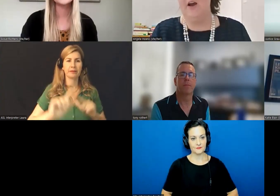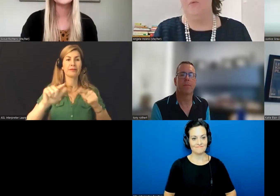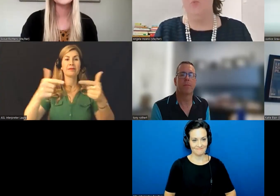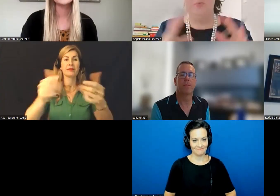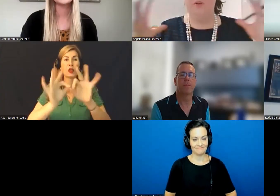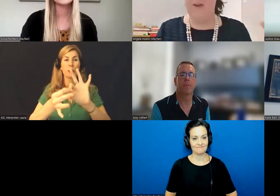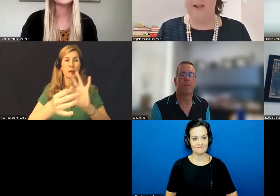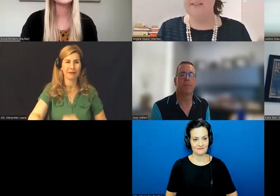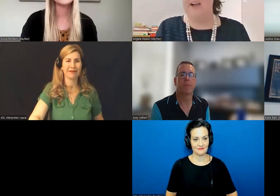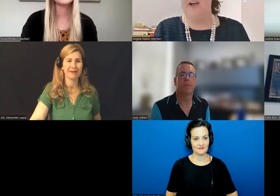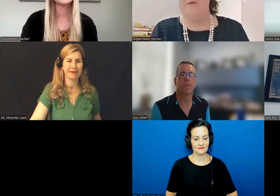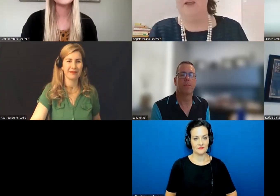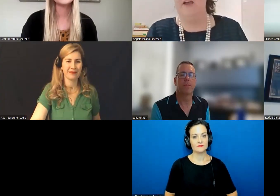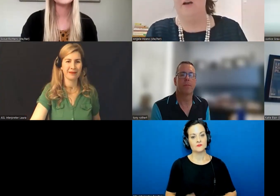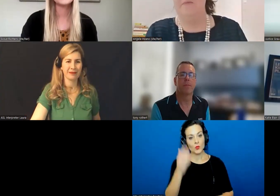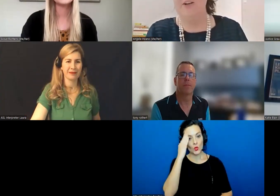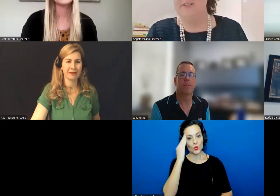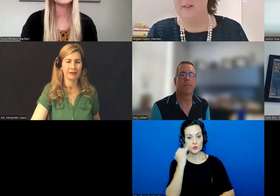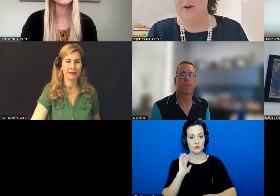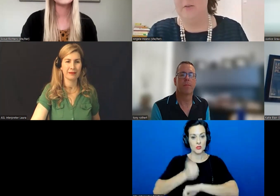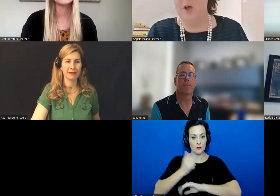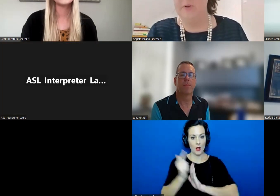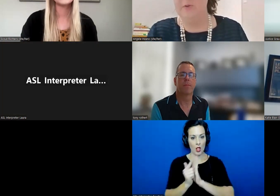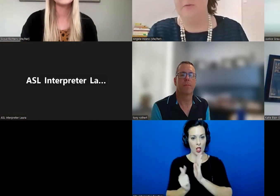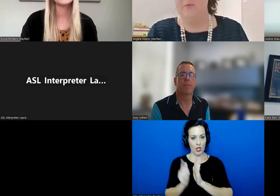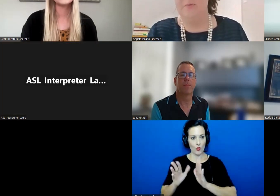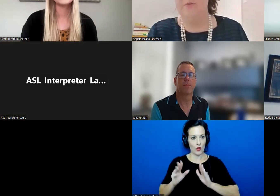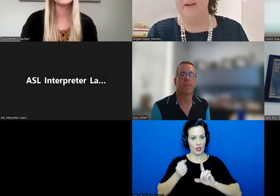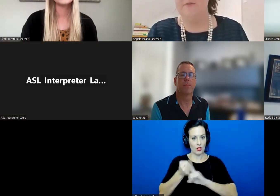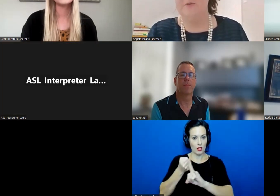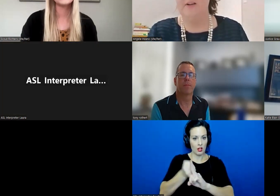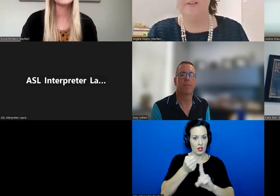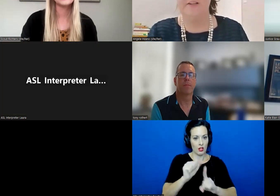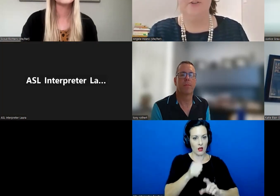a ripple effect um um not just the letter of the law but sort of the ripple effect of folks self